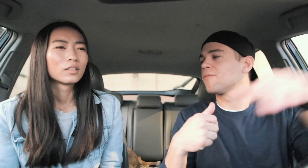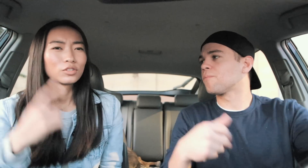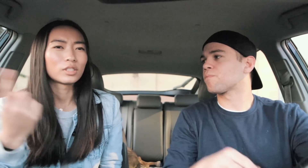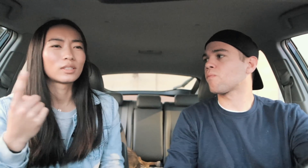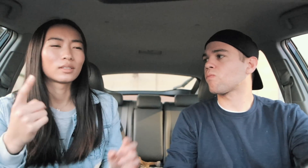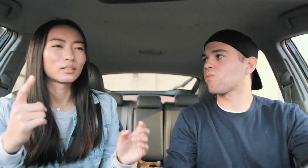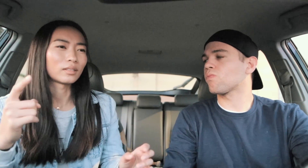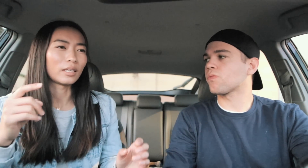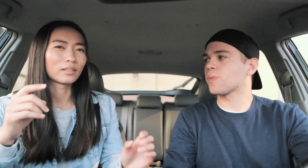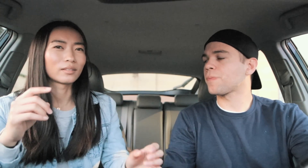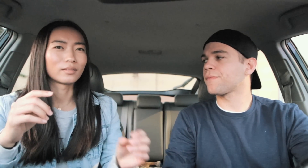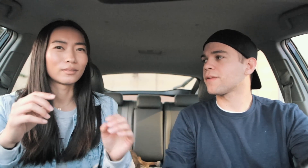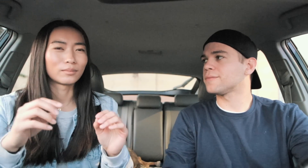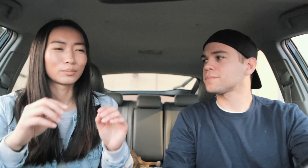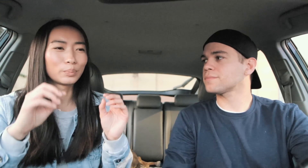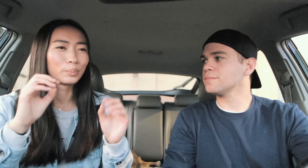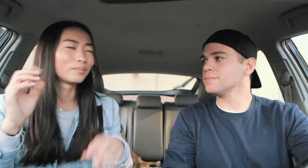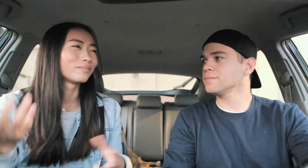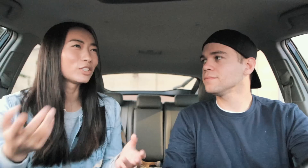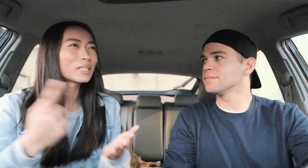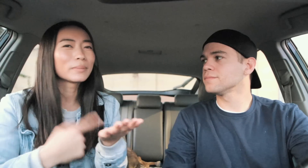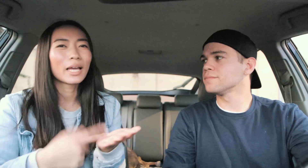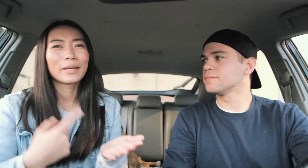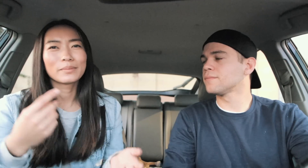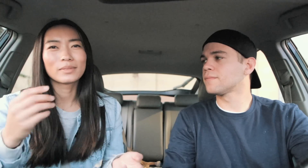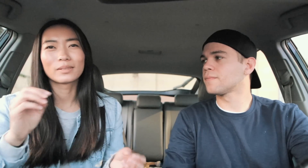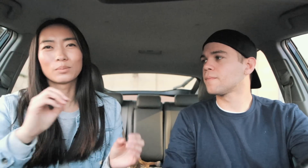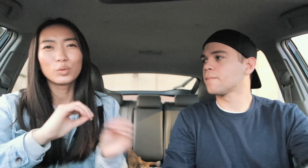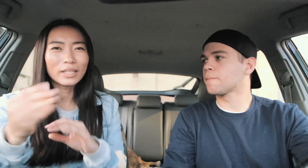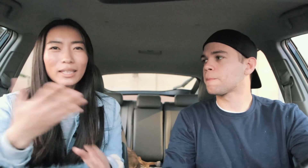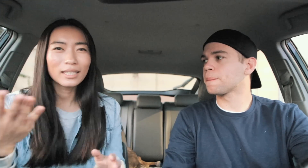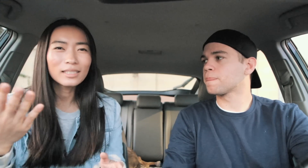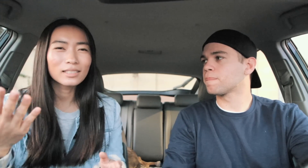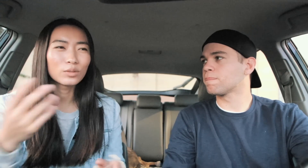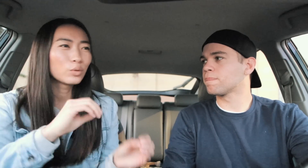well like just sometimes moving things.